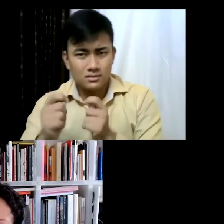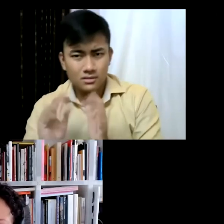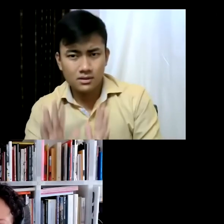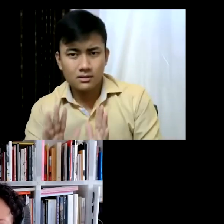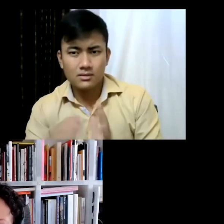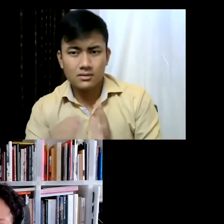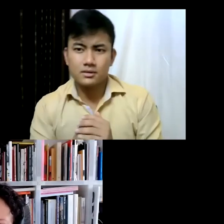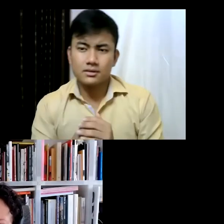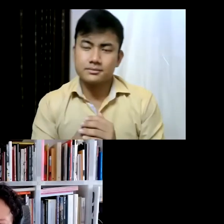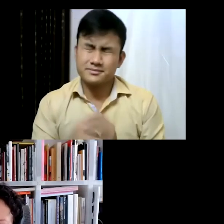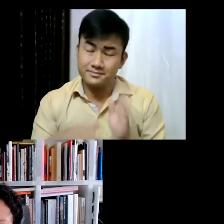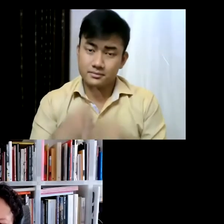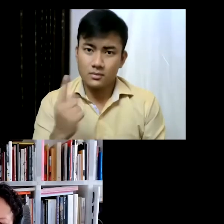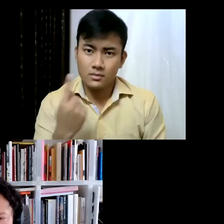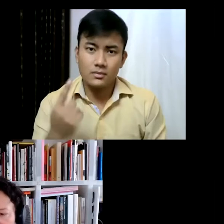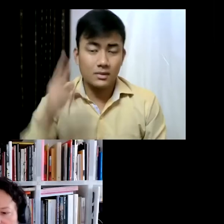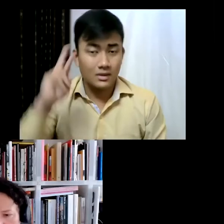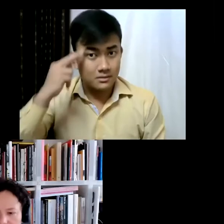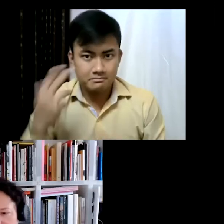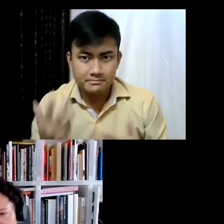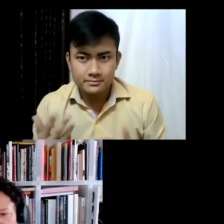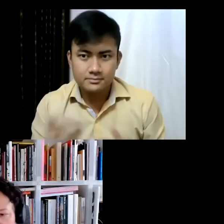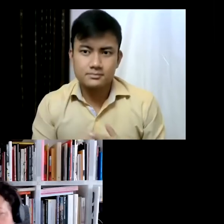one of the reasons of also doing the art program at the High Line... is